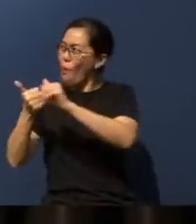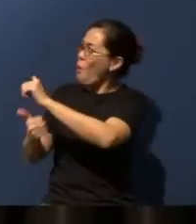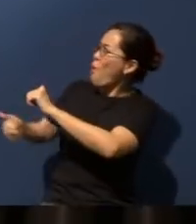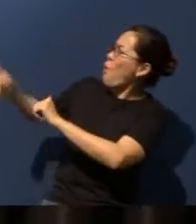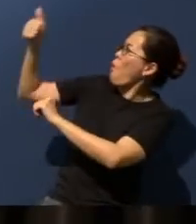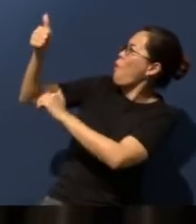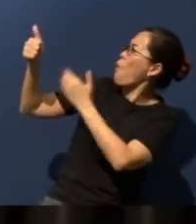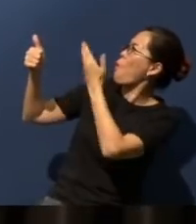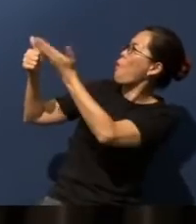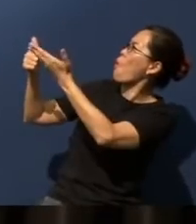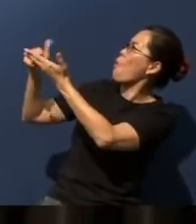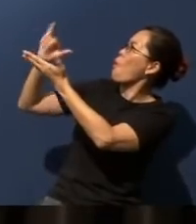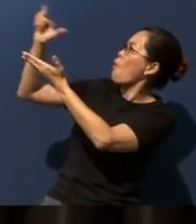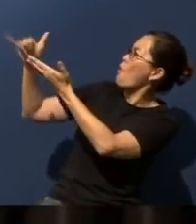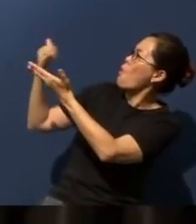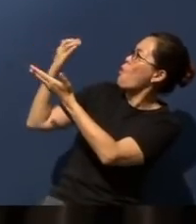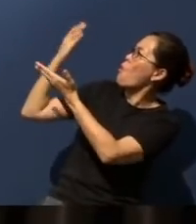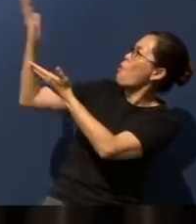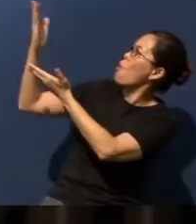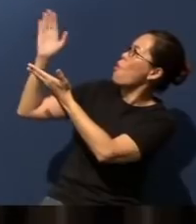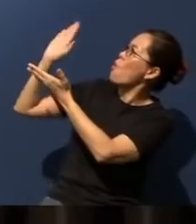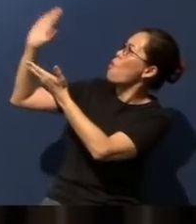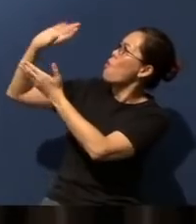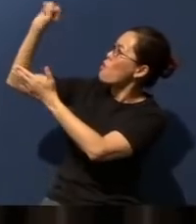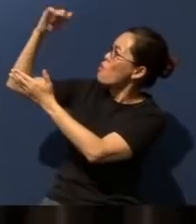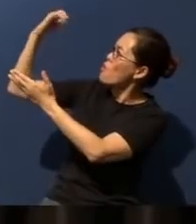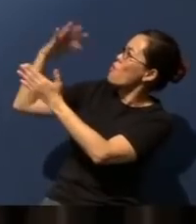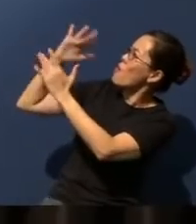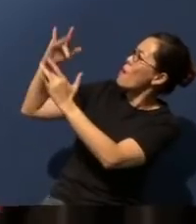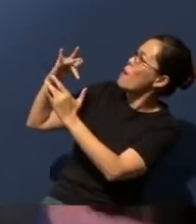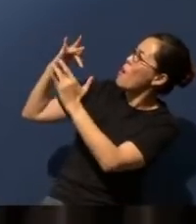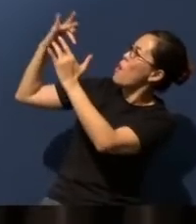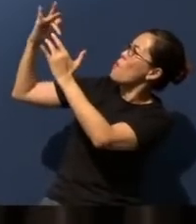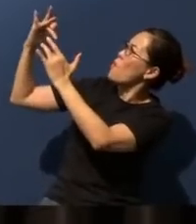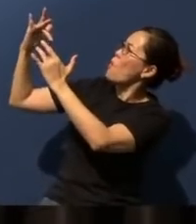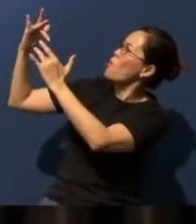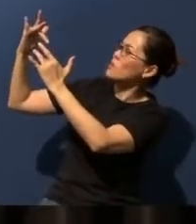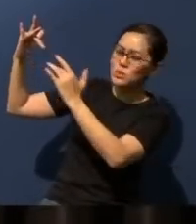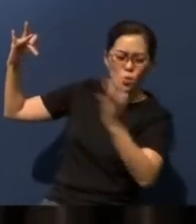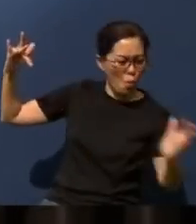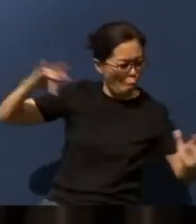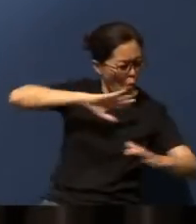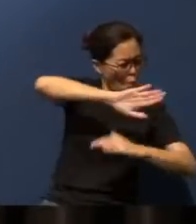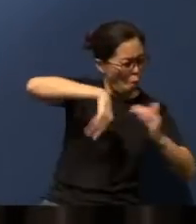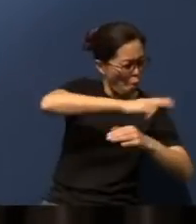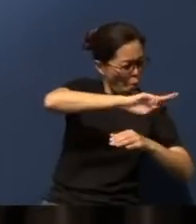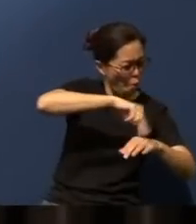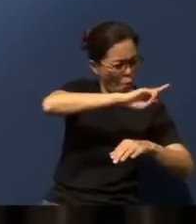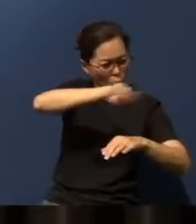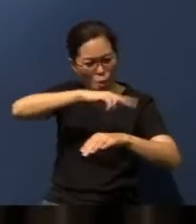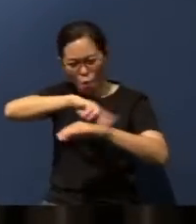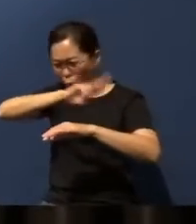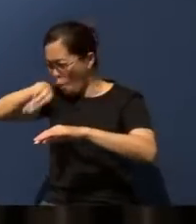You, by Your grace and mercy, You have drawn us from all nations, just streaming to Your presence this